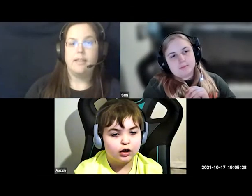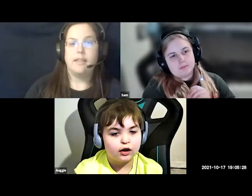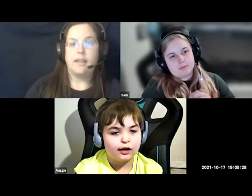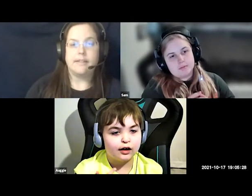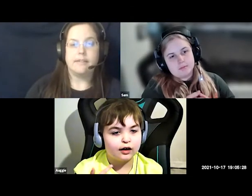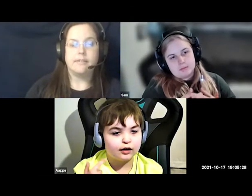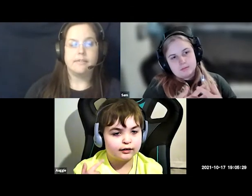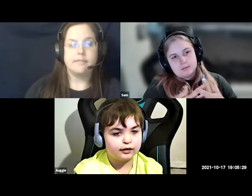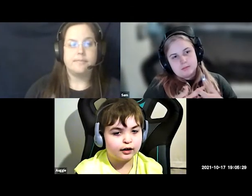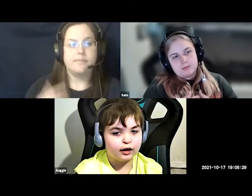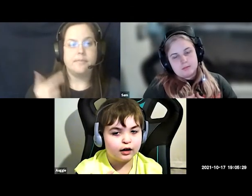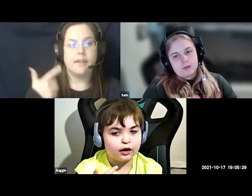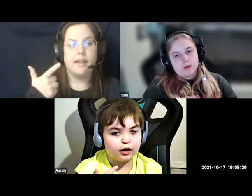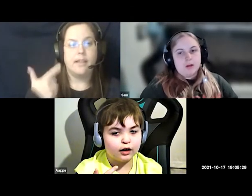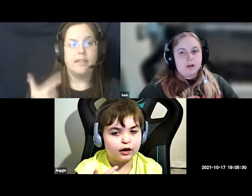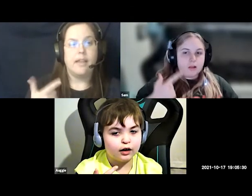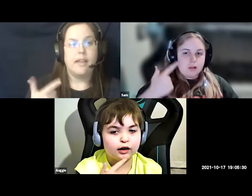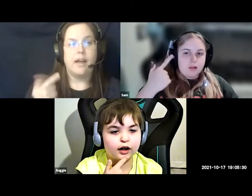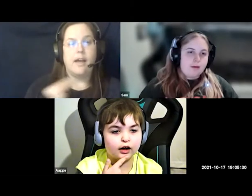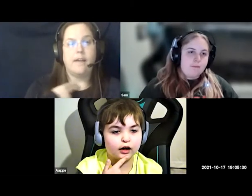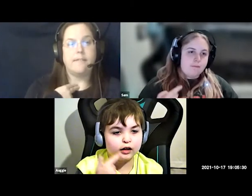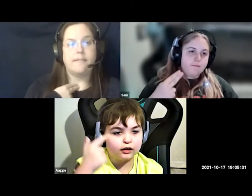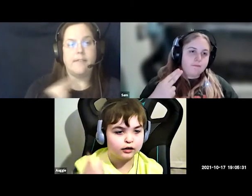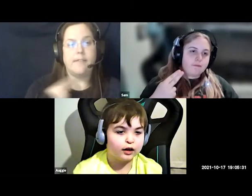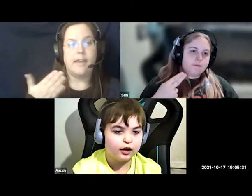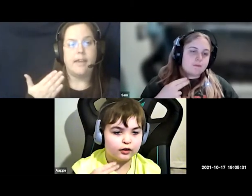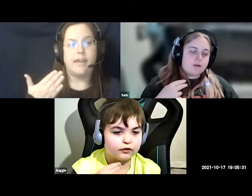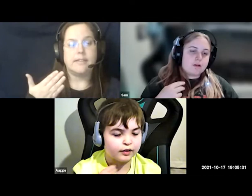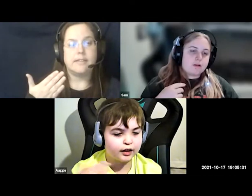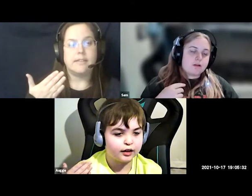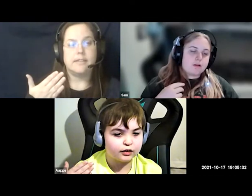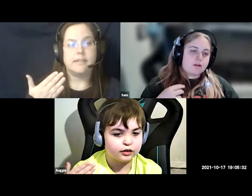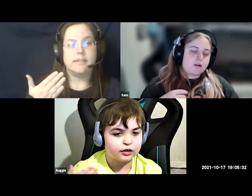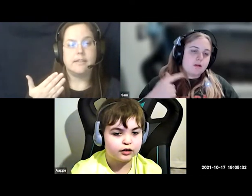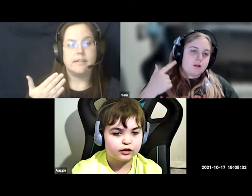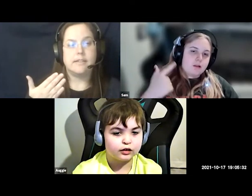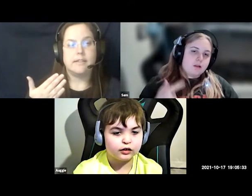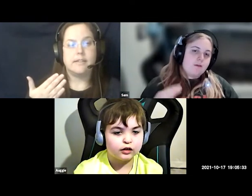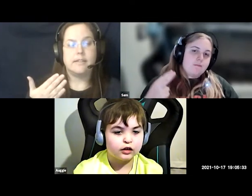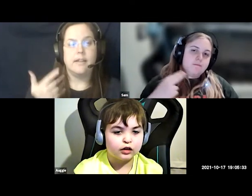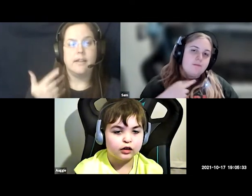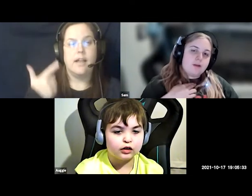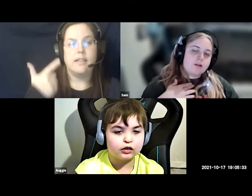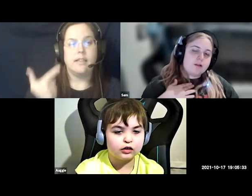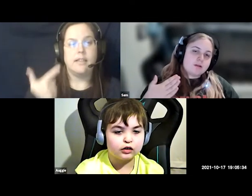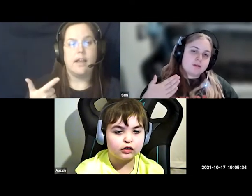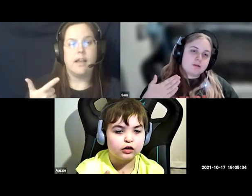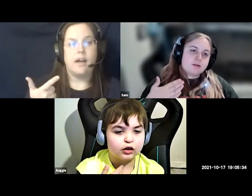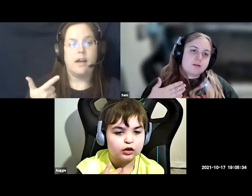love it love it